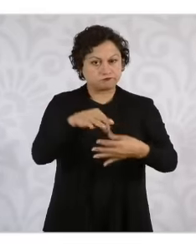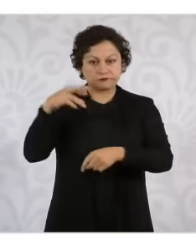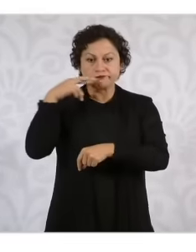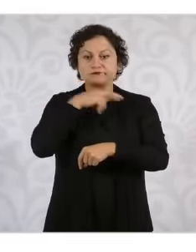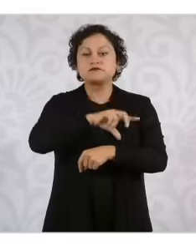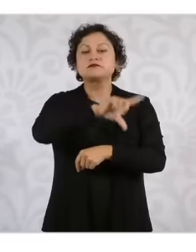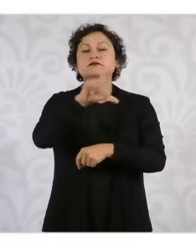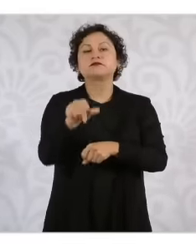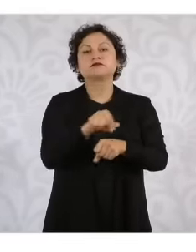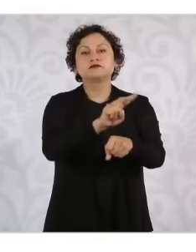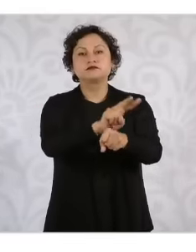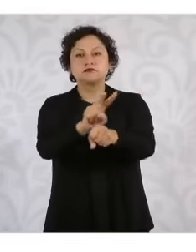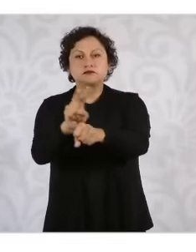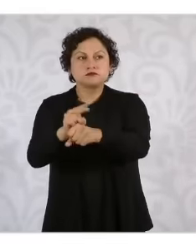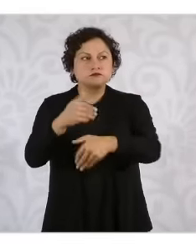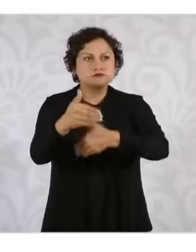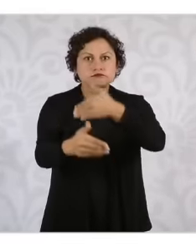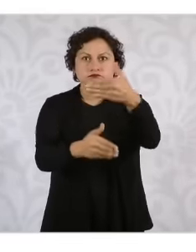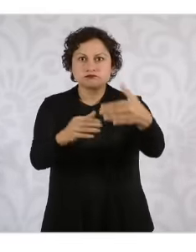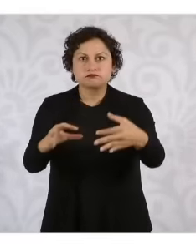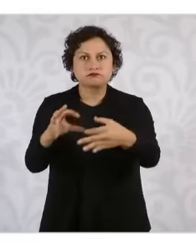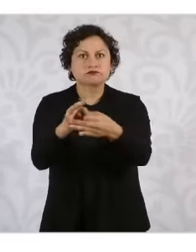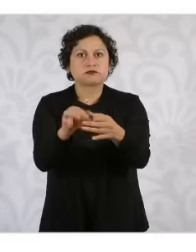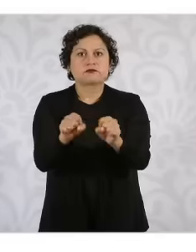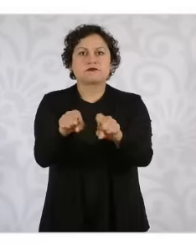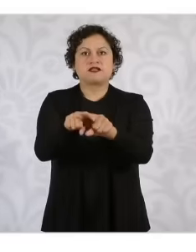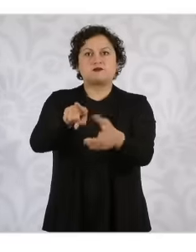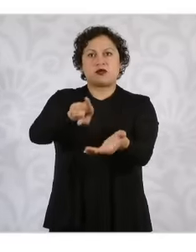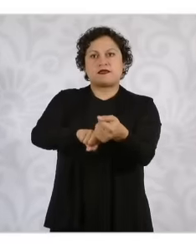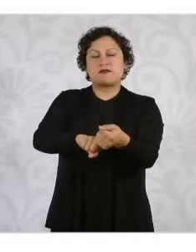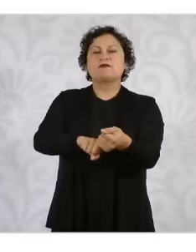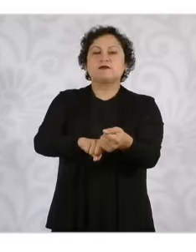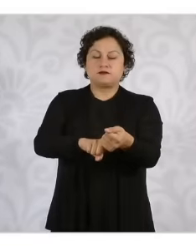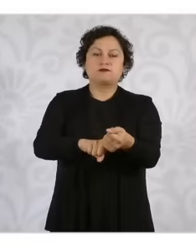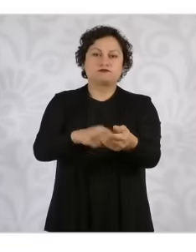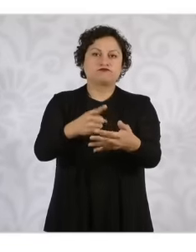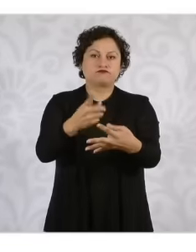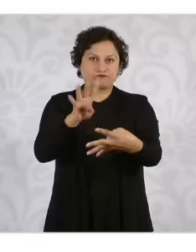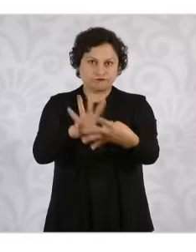criminal activities generated from within the penitentiary system, we are going to implement